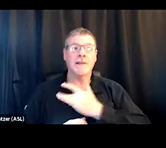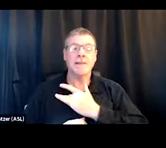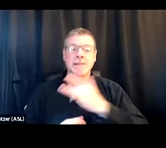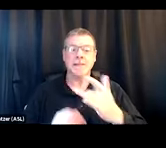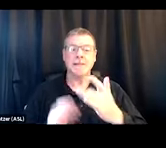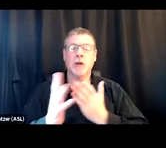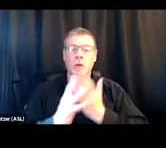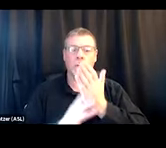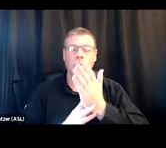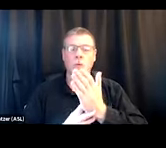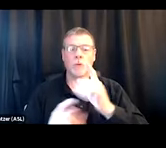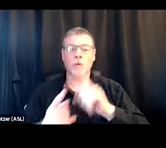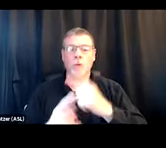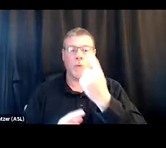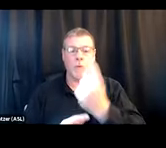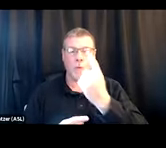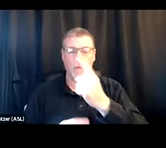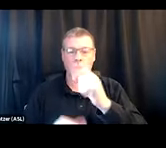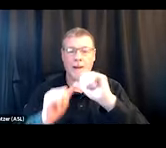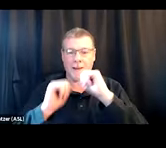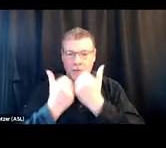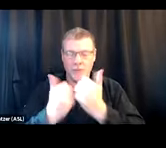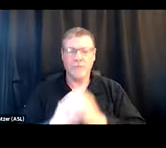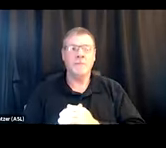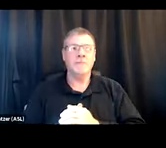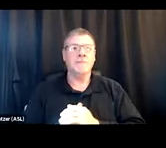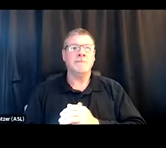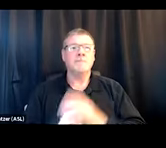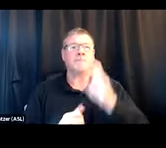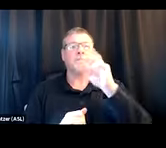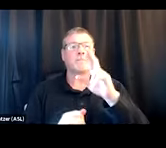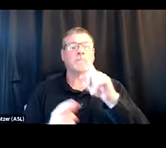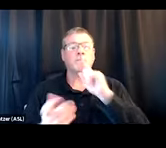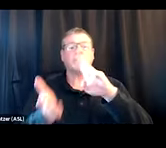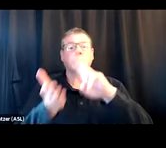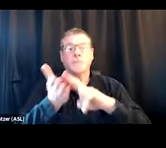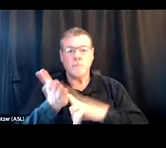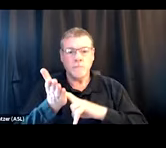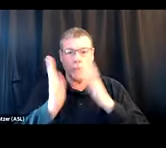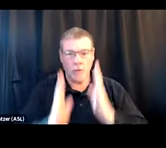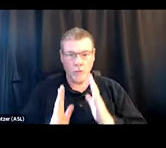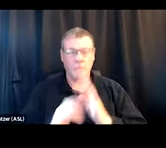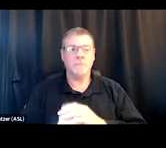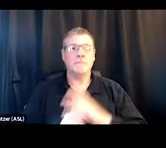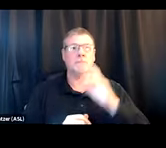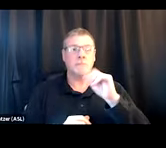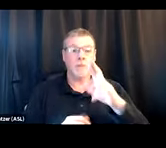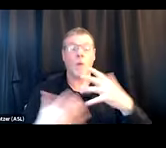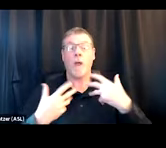either the single state agency substance use, or someone they contract with, or again, a local public health department,